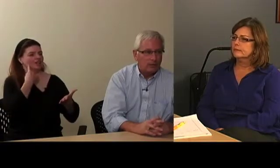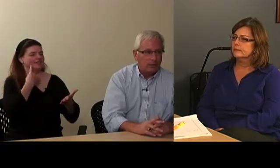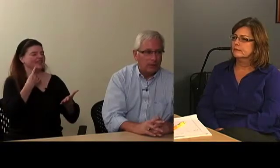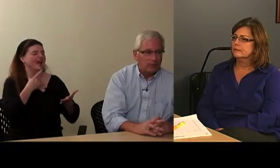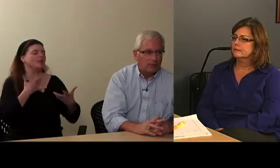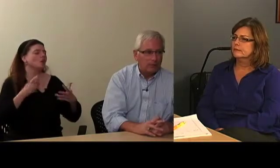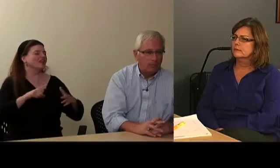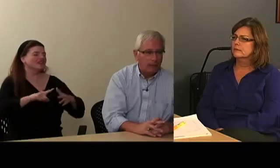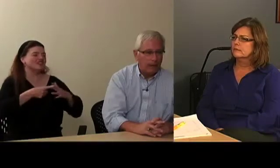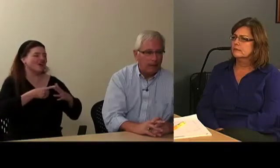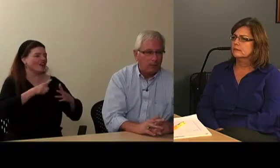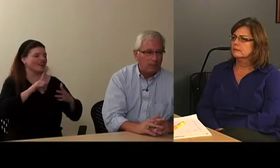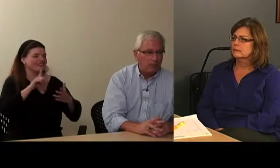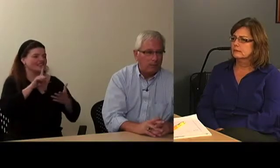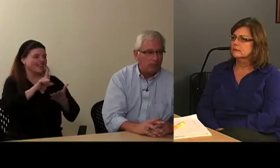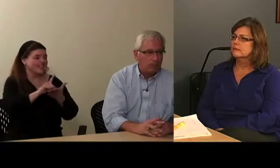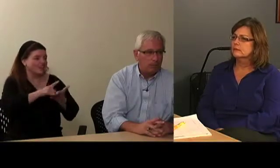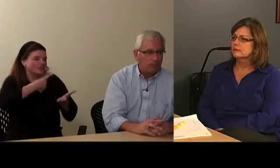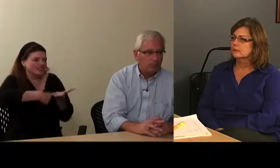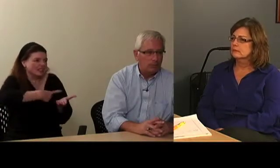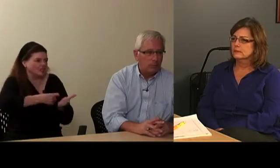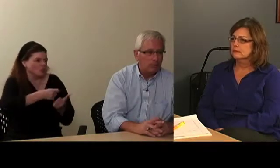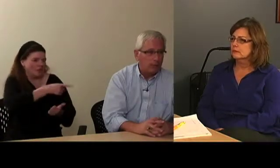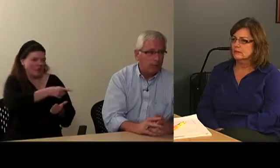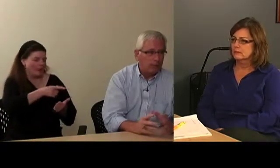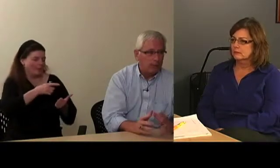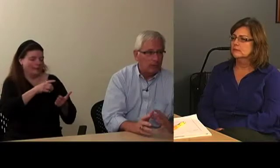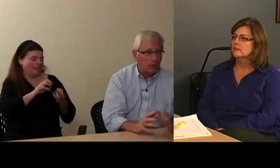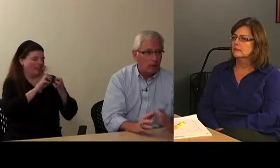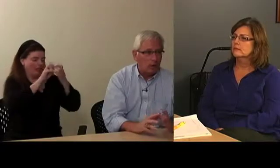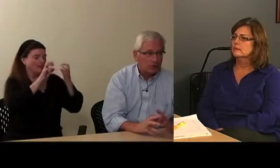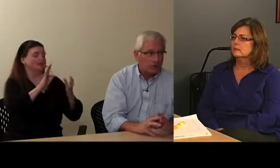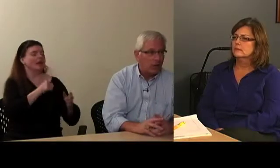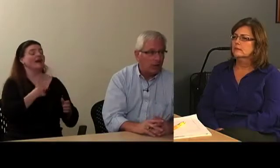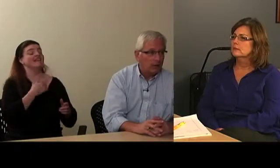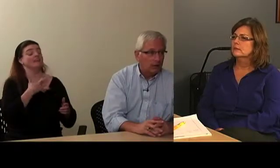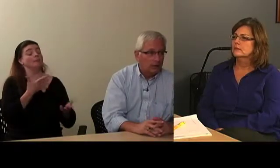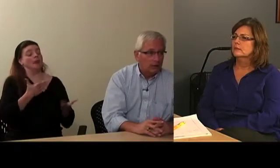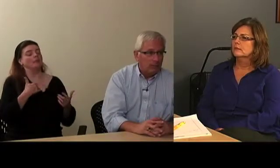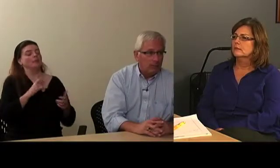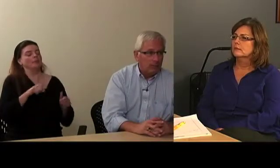so I think we should be prepared to propose that we would maybe do a cost share.